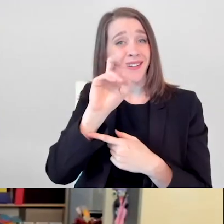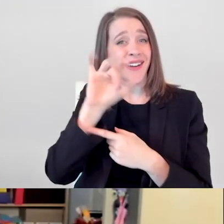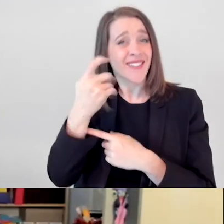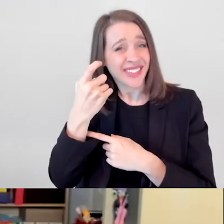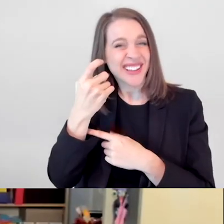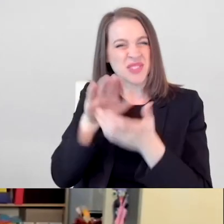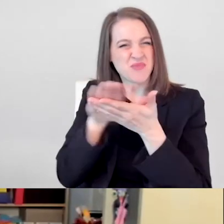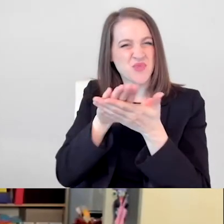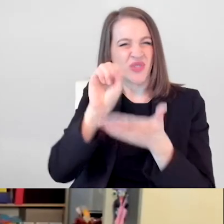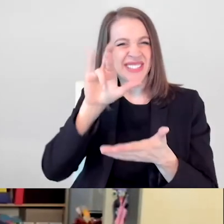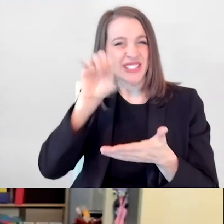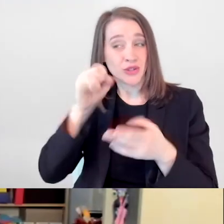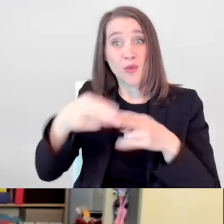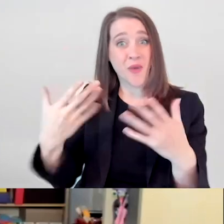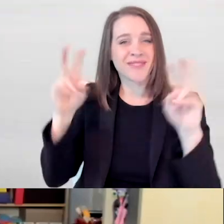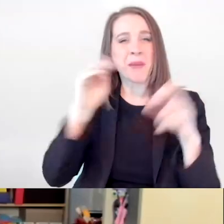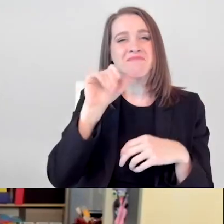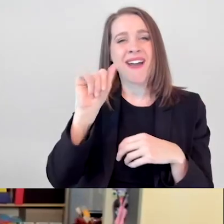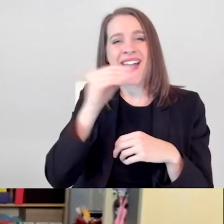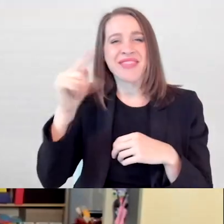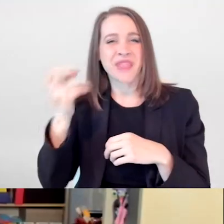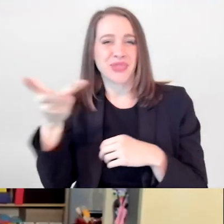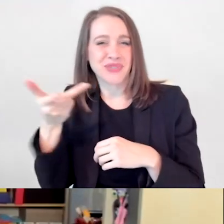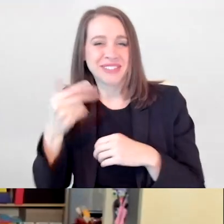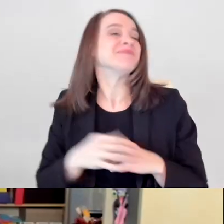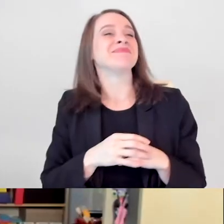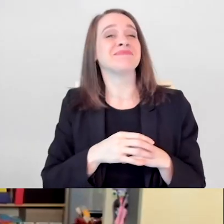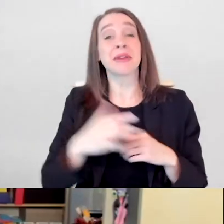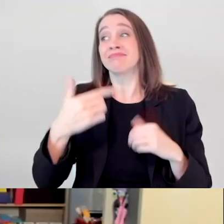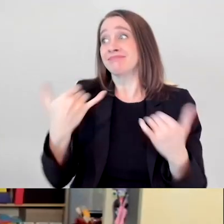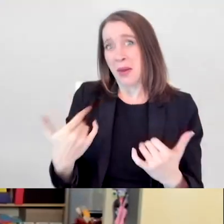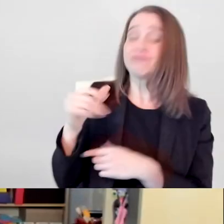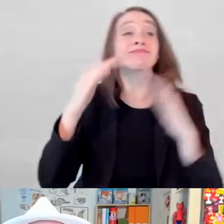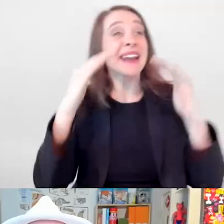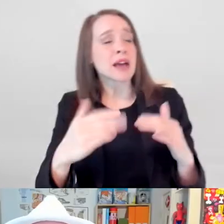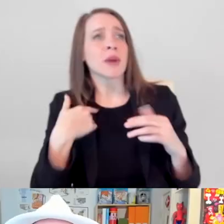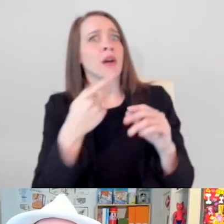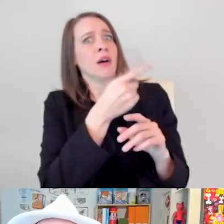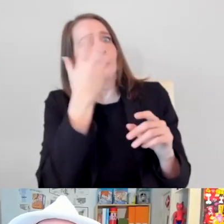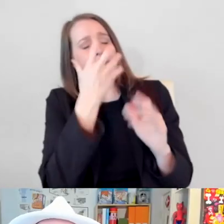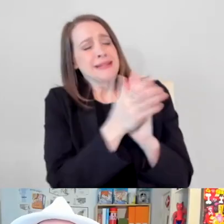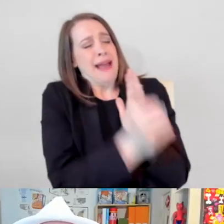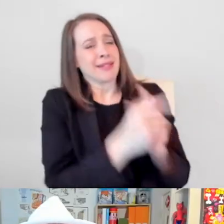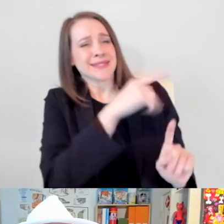a Netflix movie series called Maya and the Three. It's my pleasure to welcome the very talented Millicent